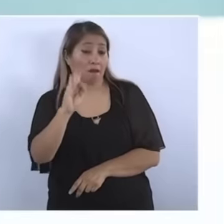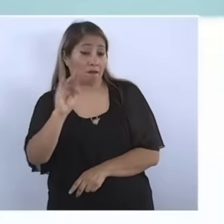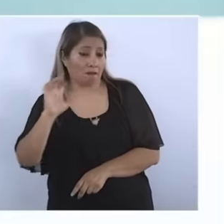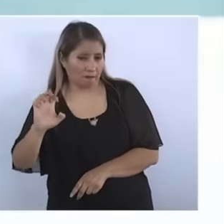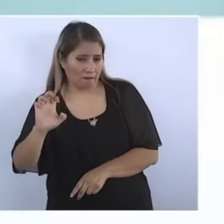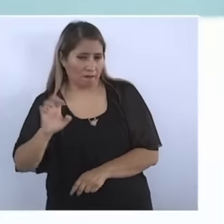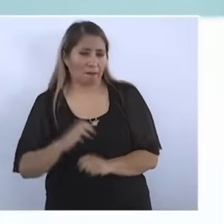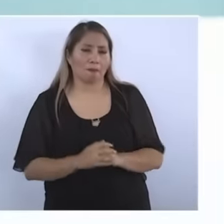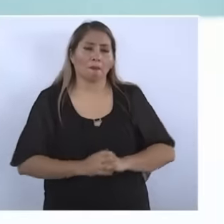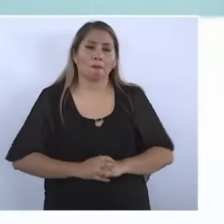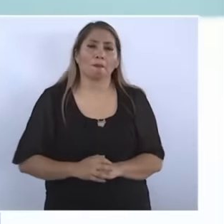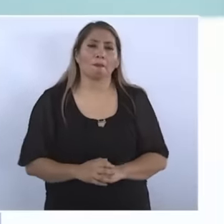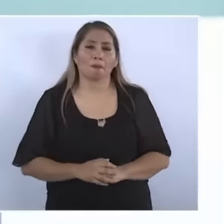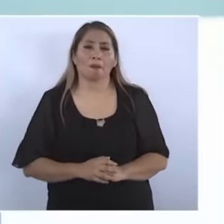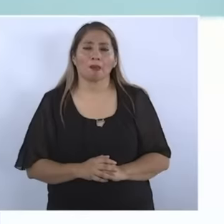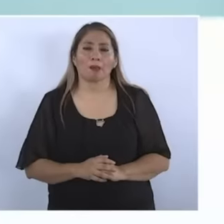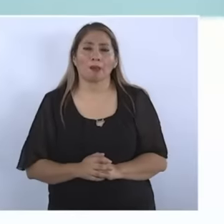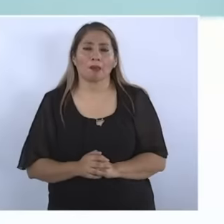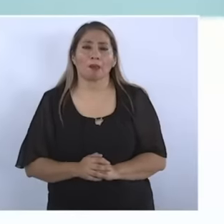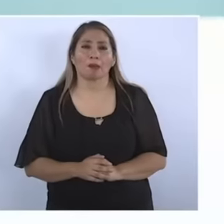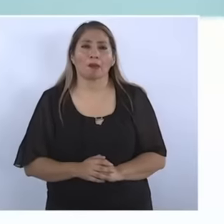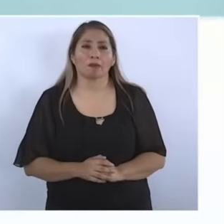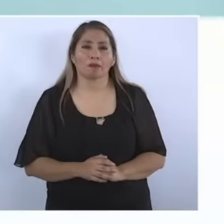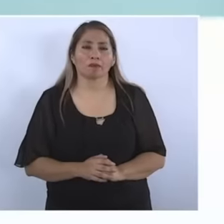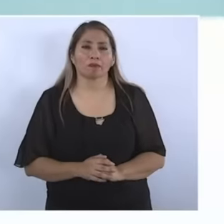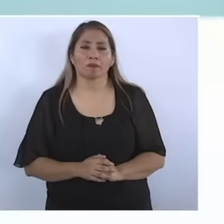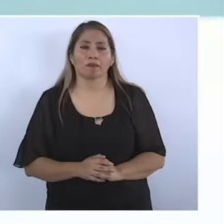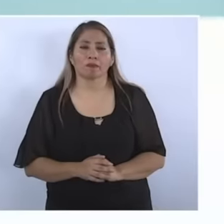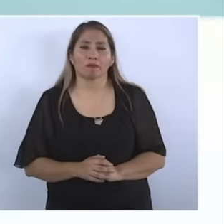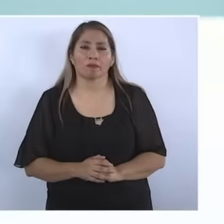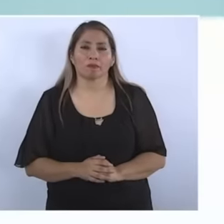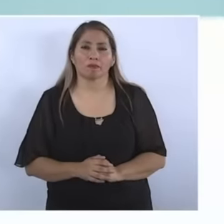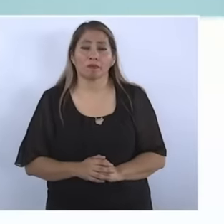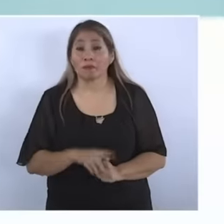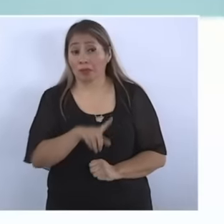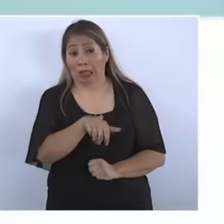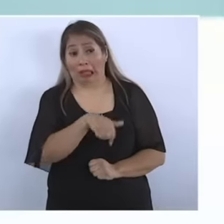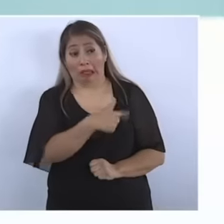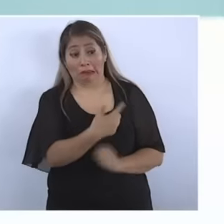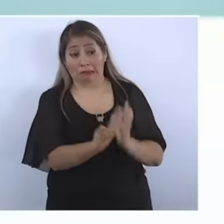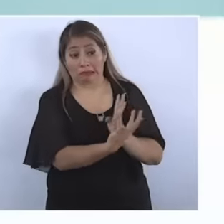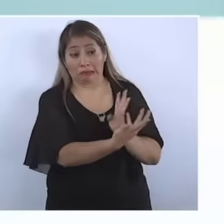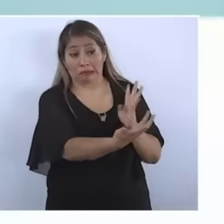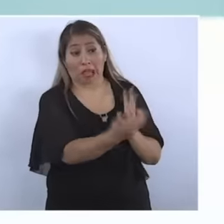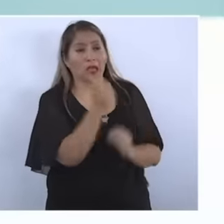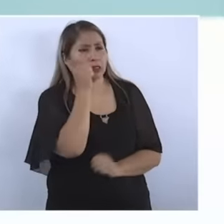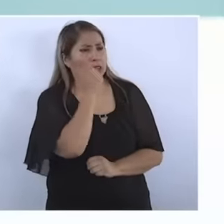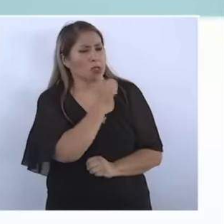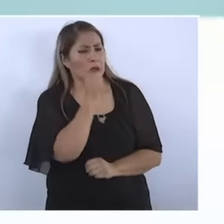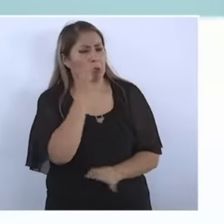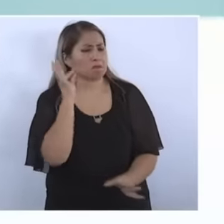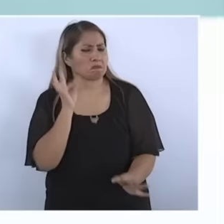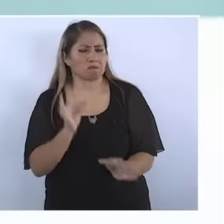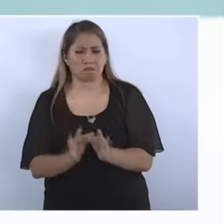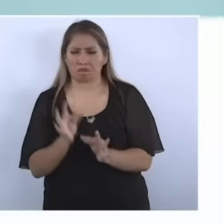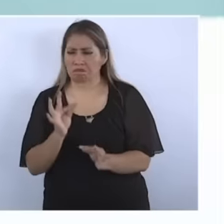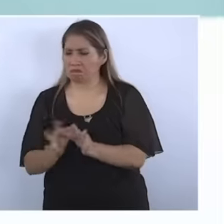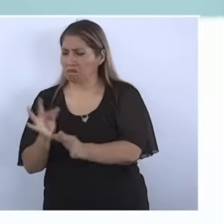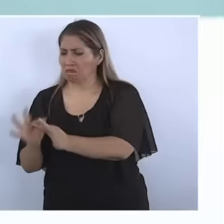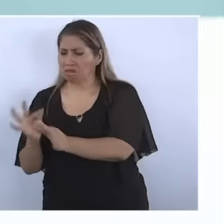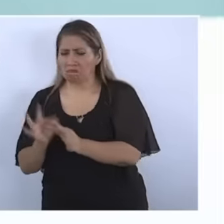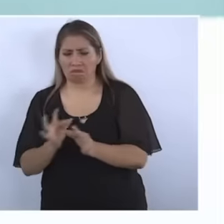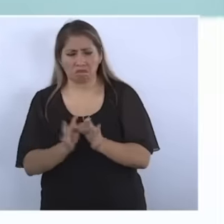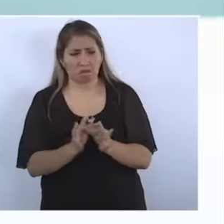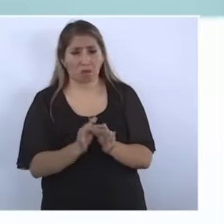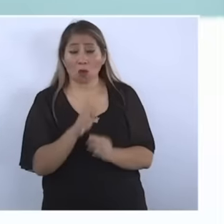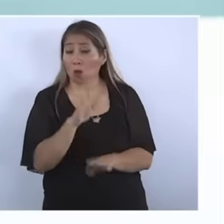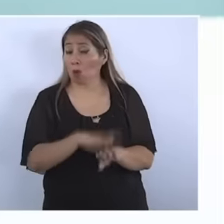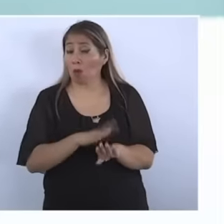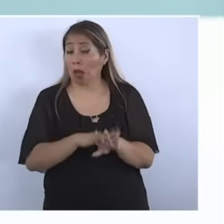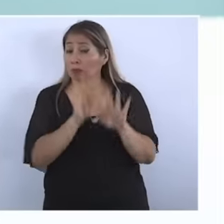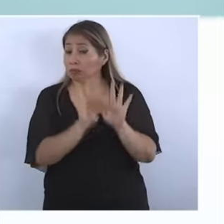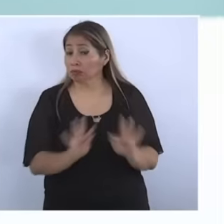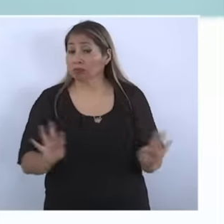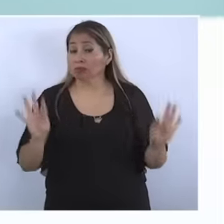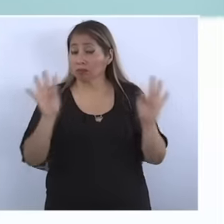Federal Electricity Commission who have always fulfilled the most essential thing, which is